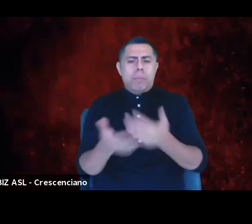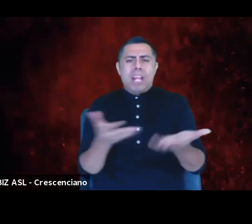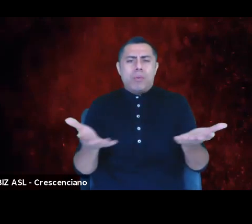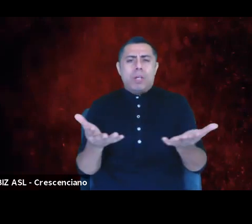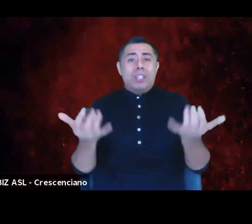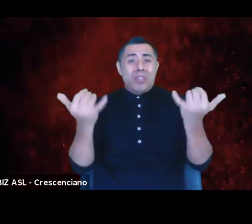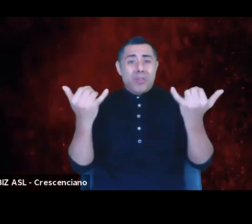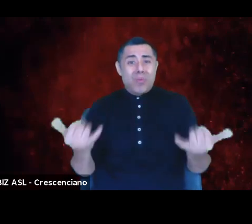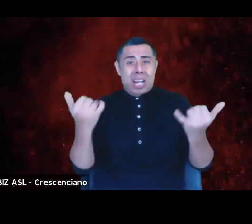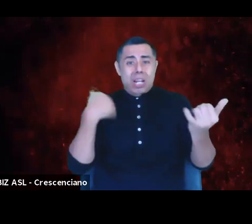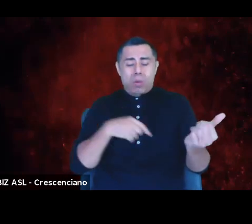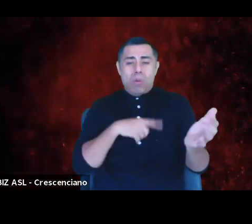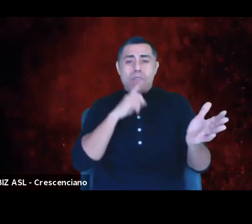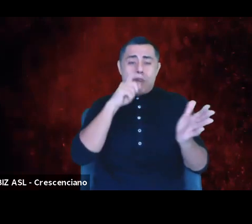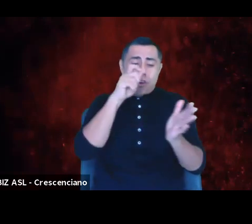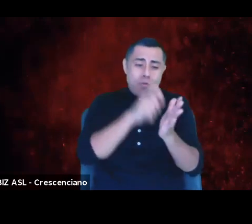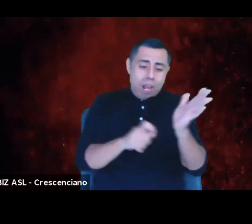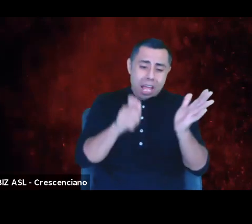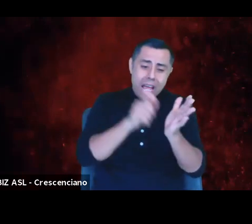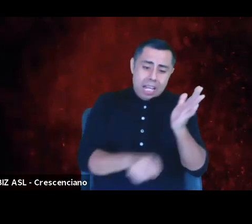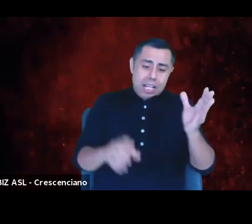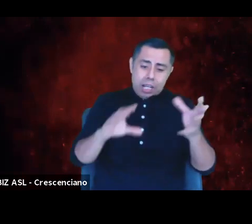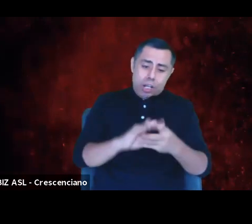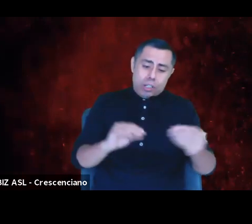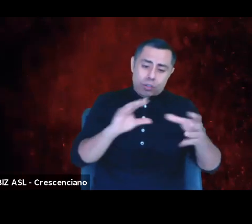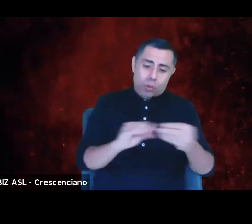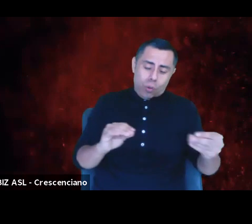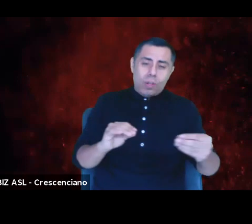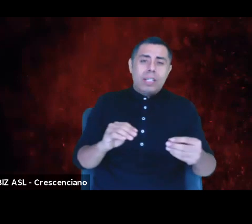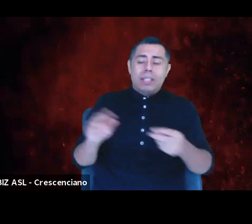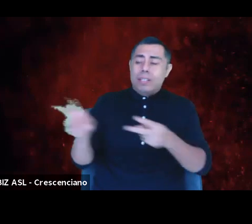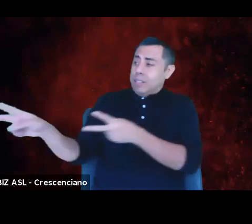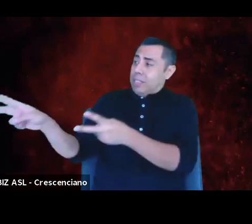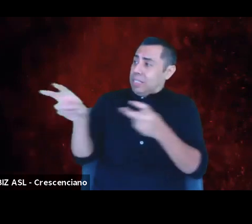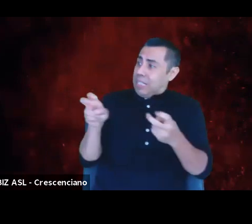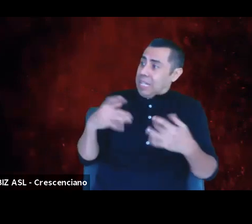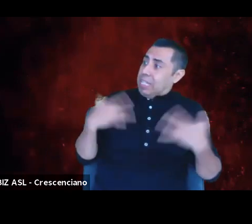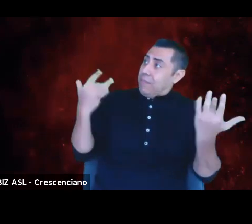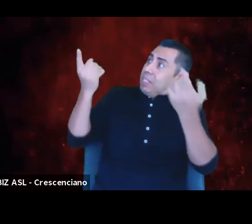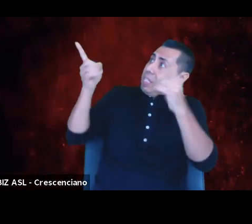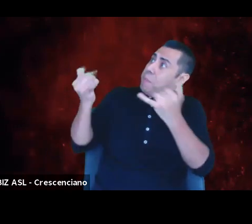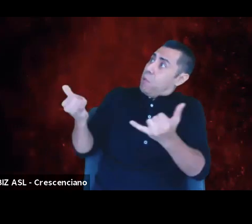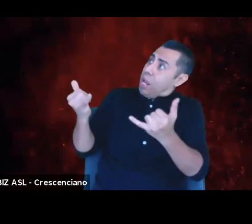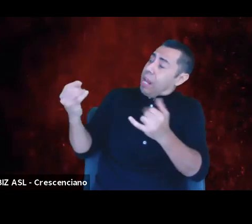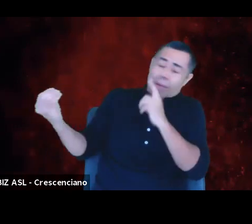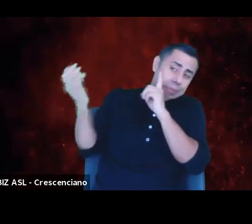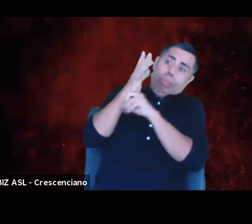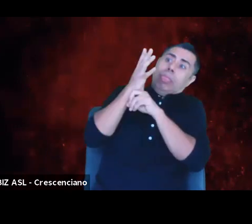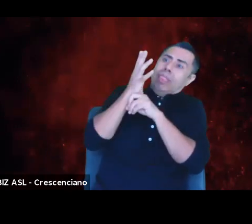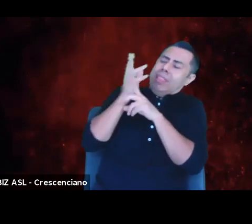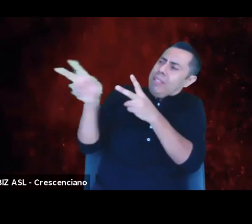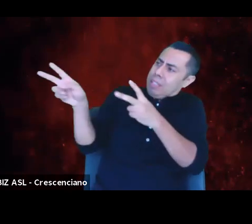meaning out of the events recently strewn upon us. I want us, right now, at this opportune time,